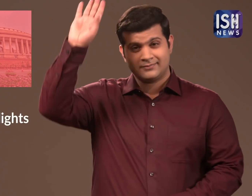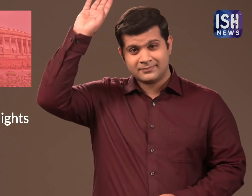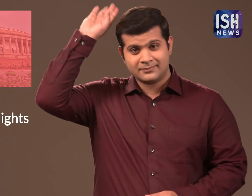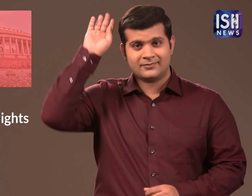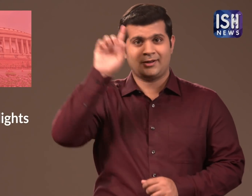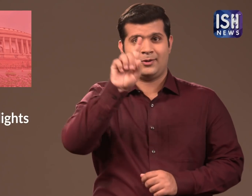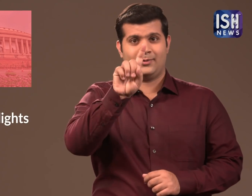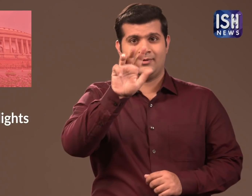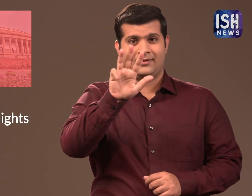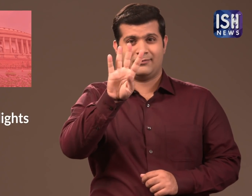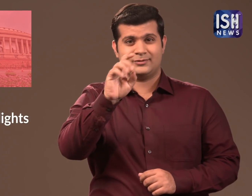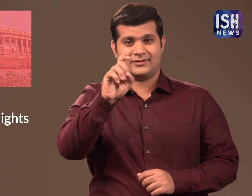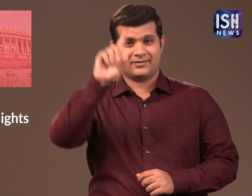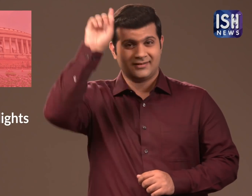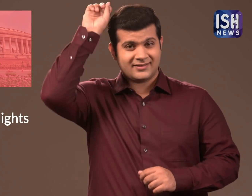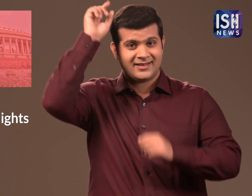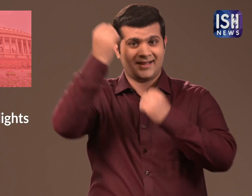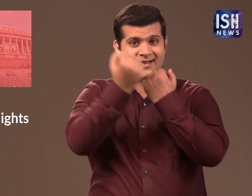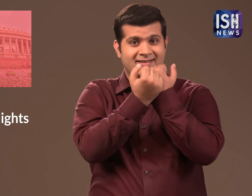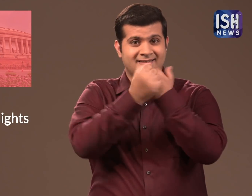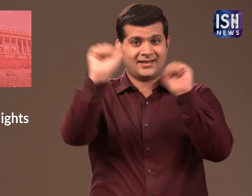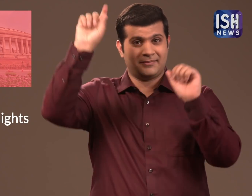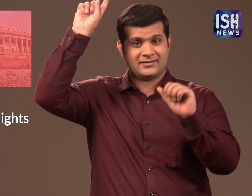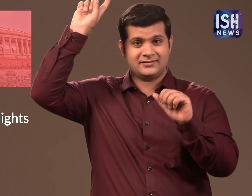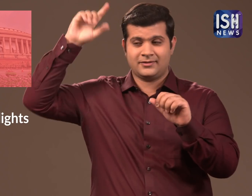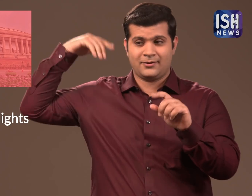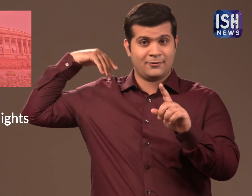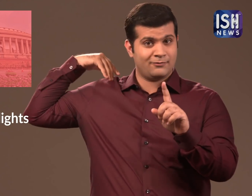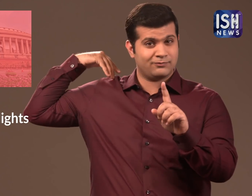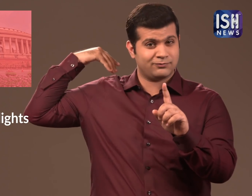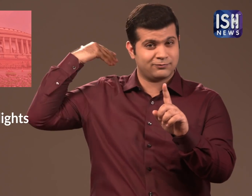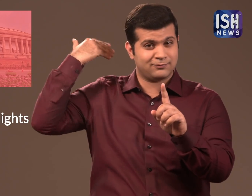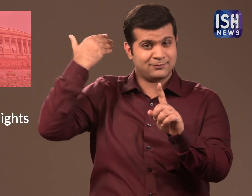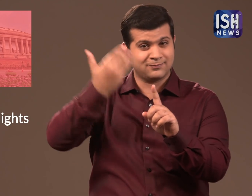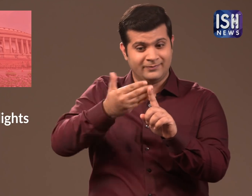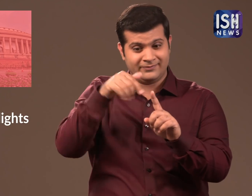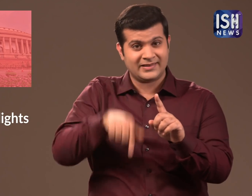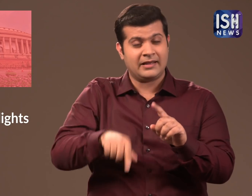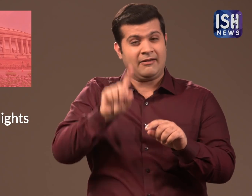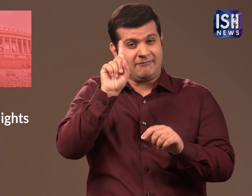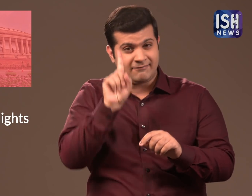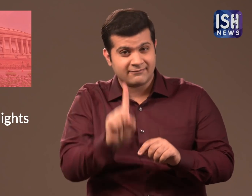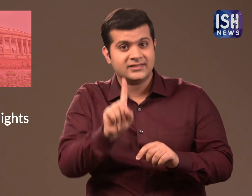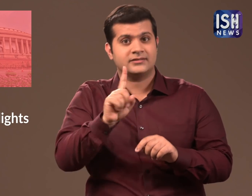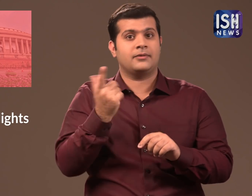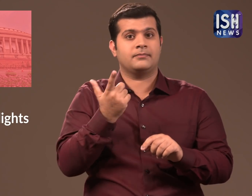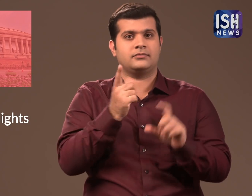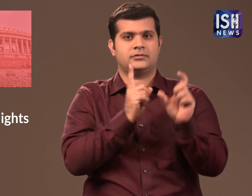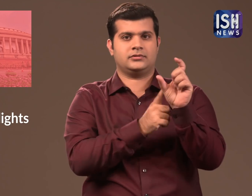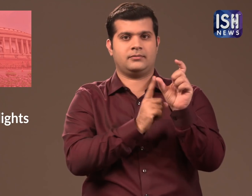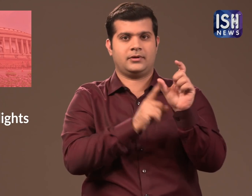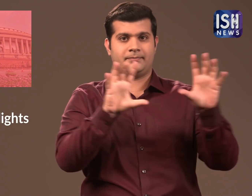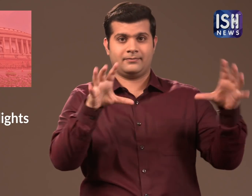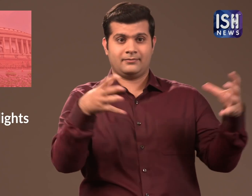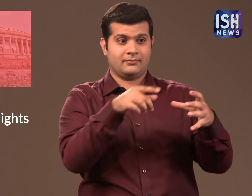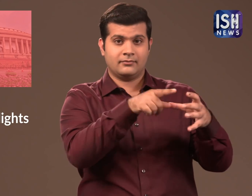For the first time in any election since independence, the Communist Party of India (Marxist) (CPIM) has